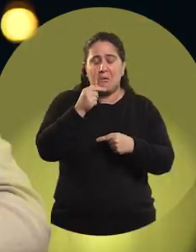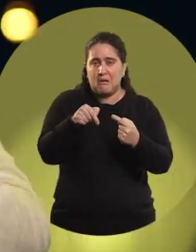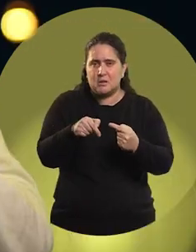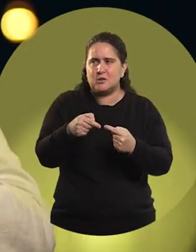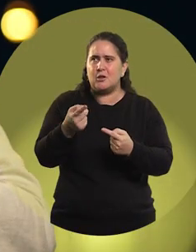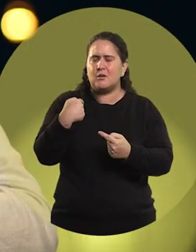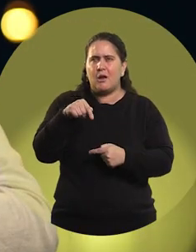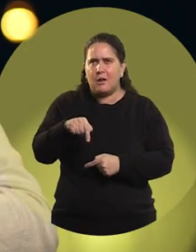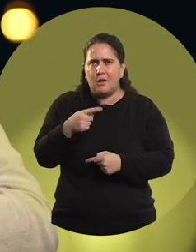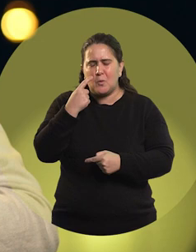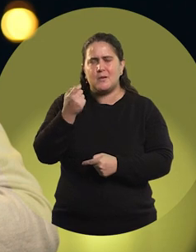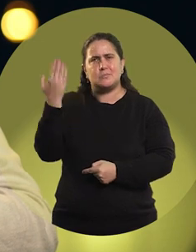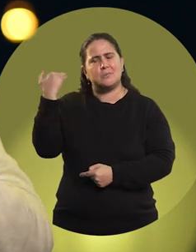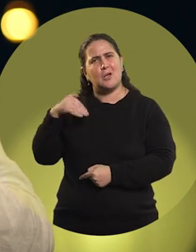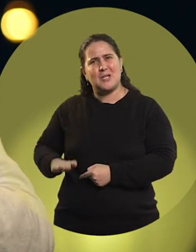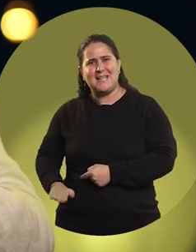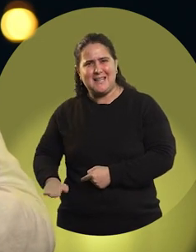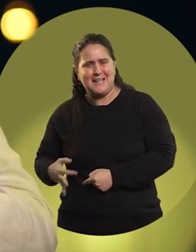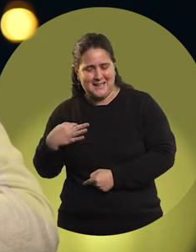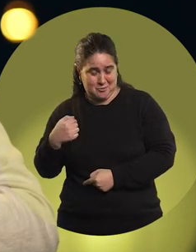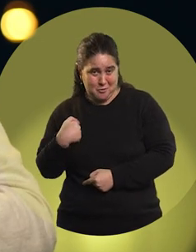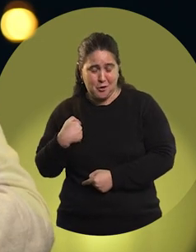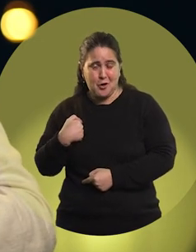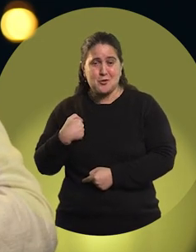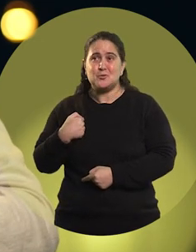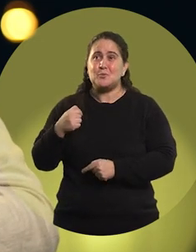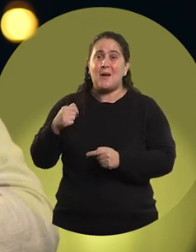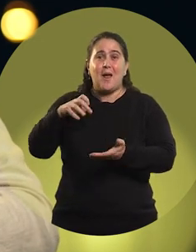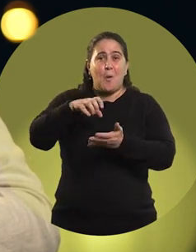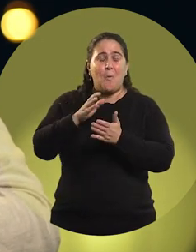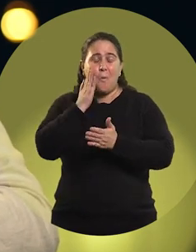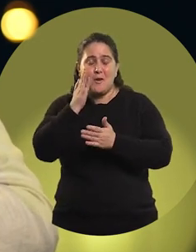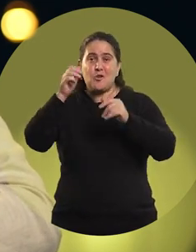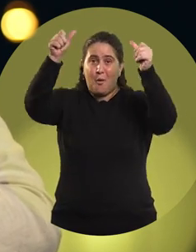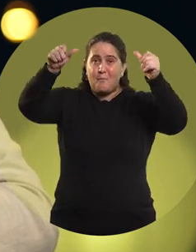When I was a child, in my room I had posters of Gustavo Trelles,